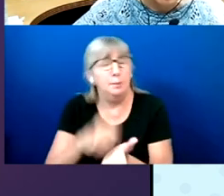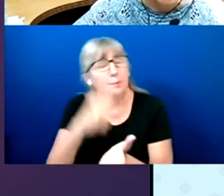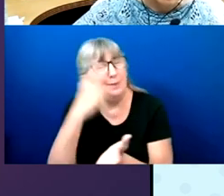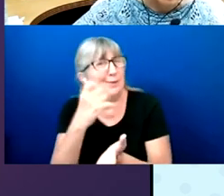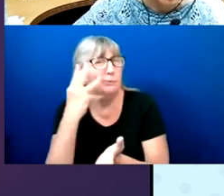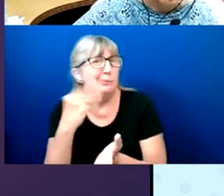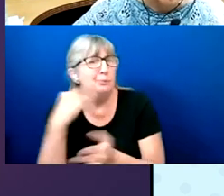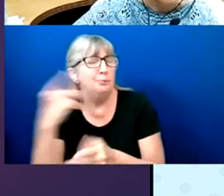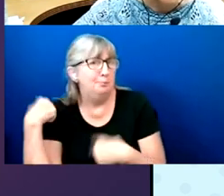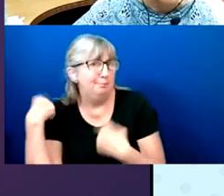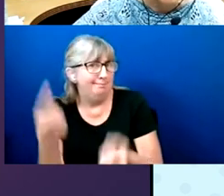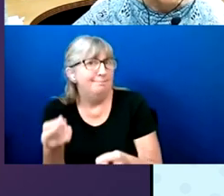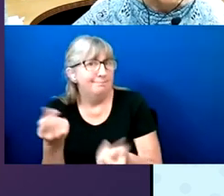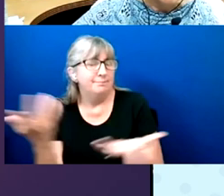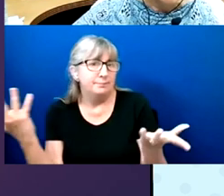before, that system before.